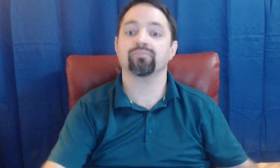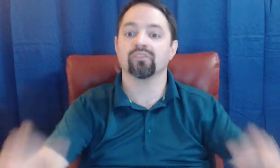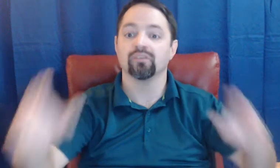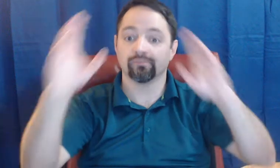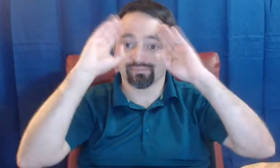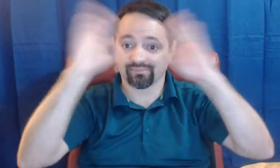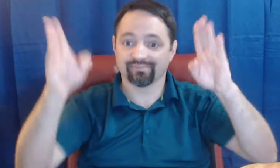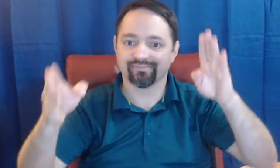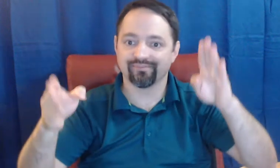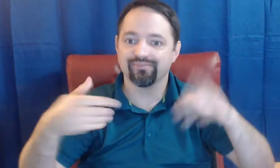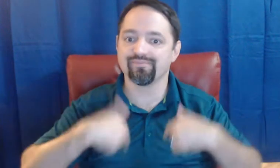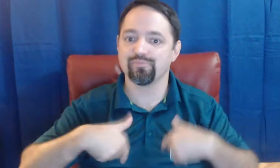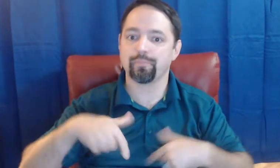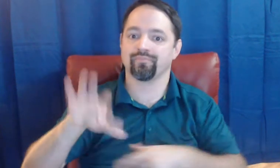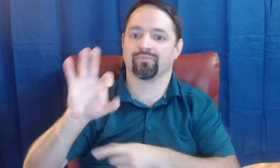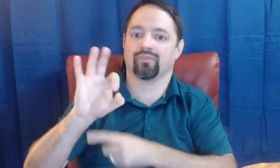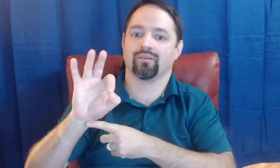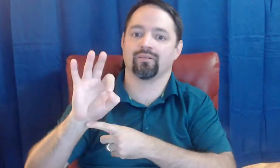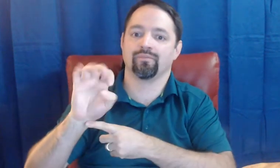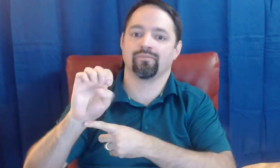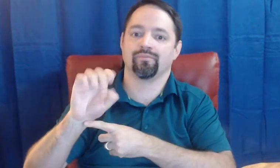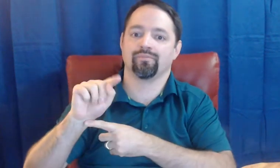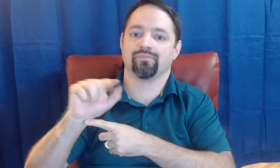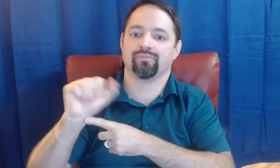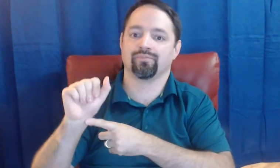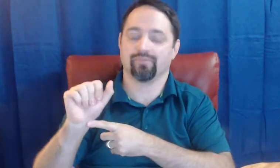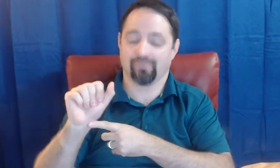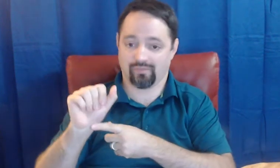Hello, my name is Feta